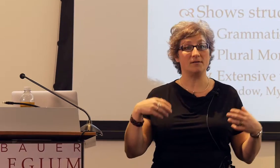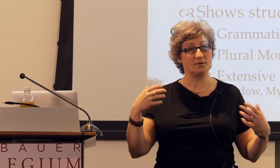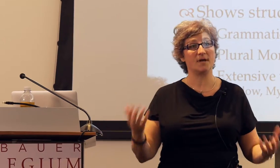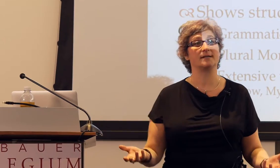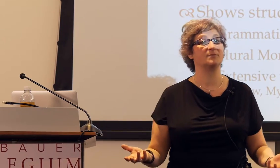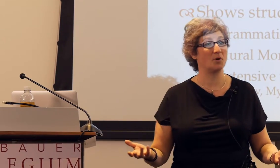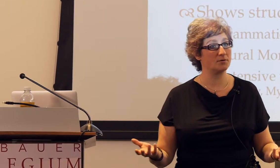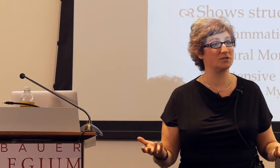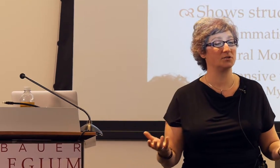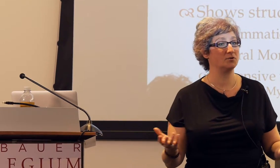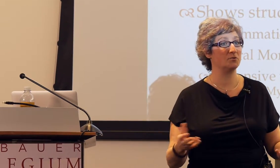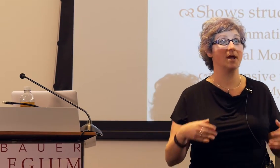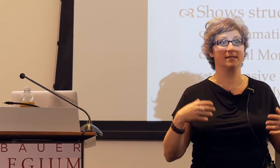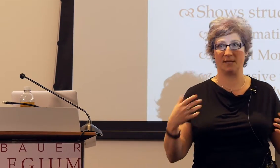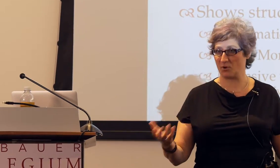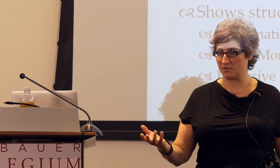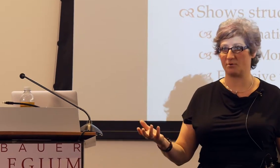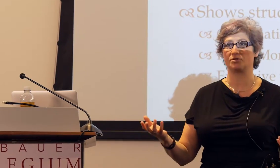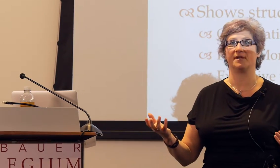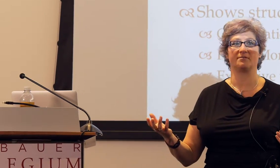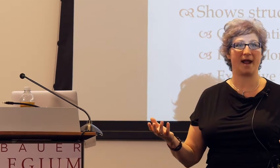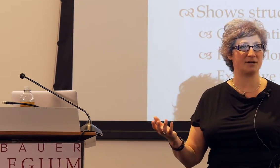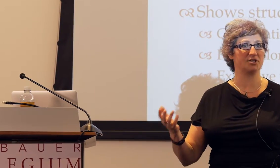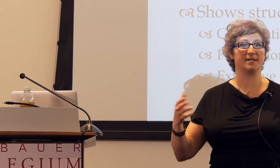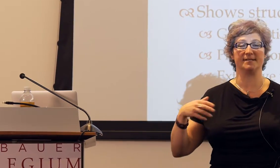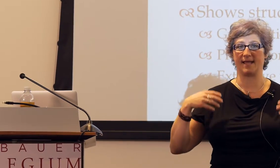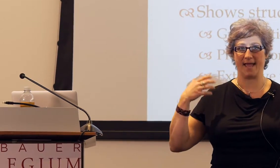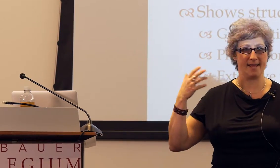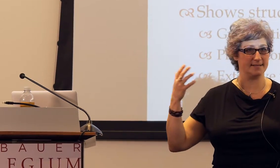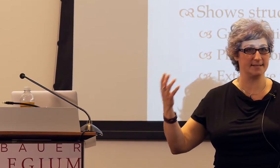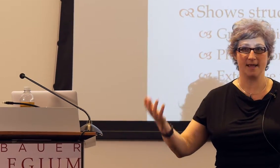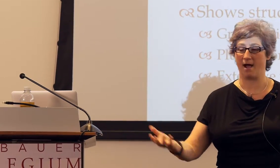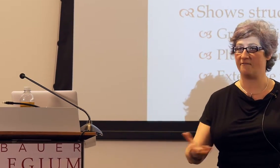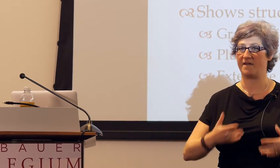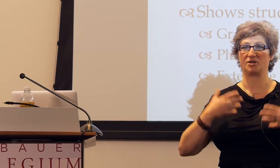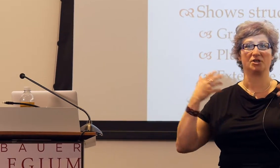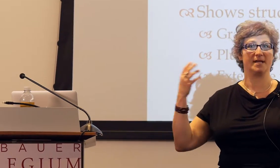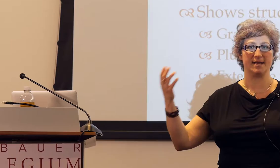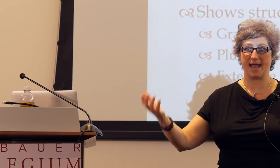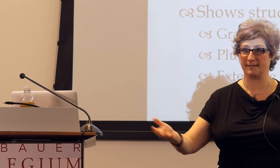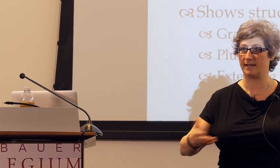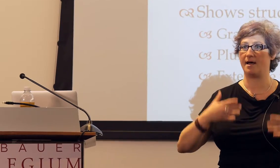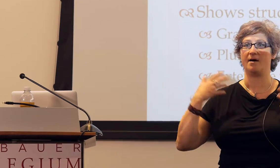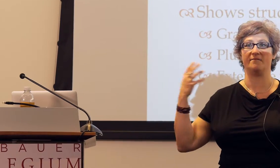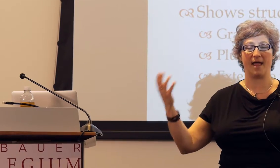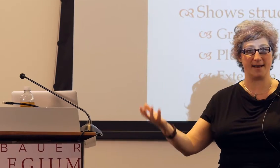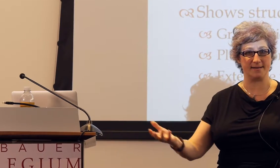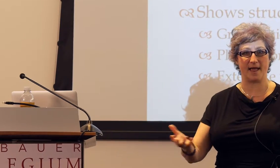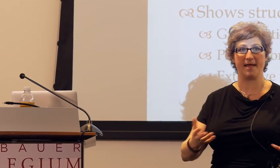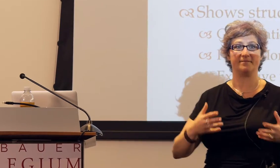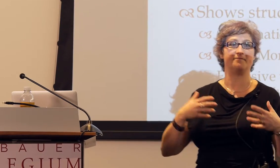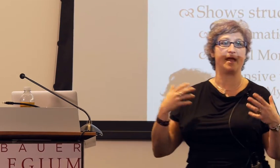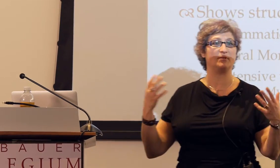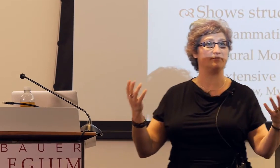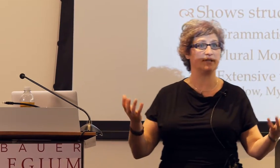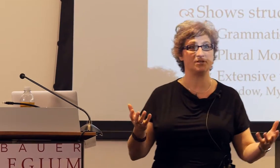She was also not exposed to typical social interactions and affection and love and family relationships.